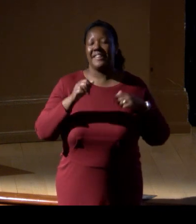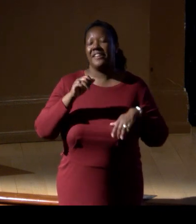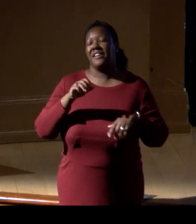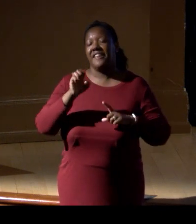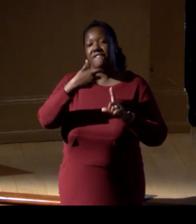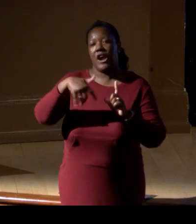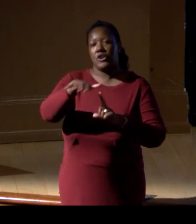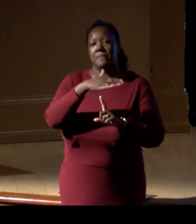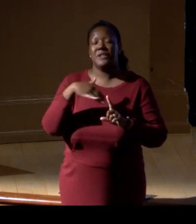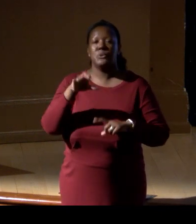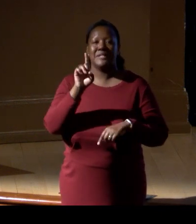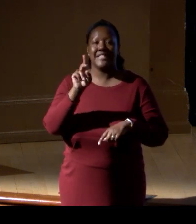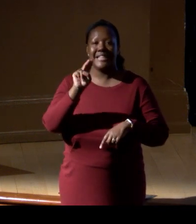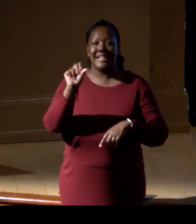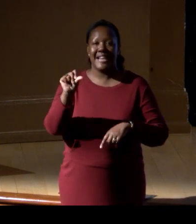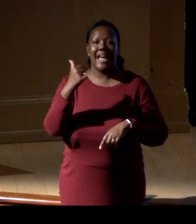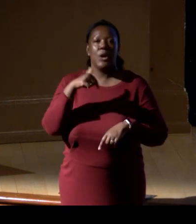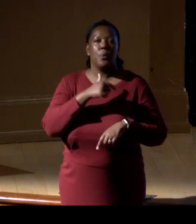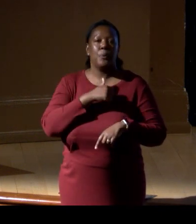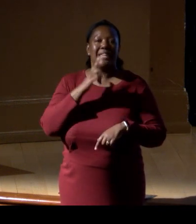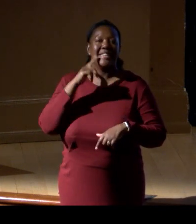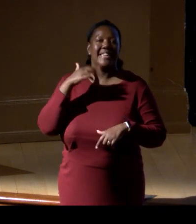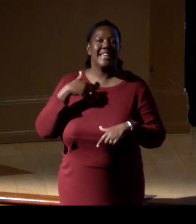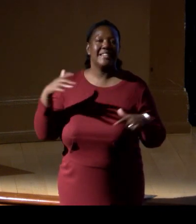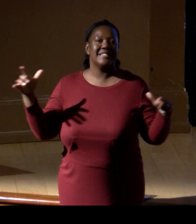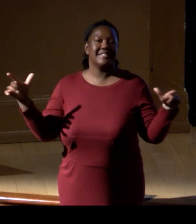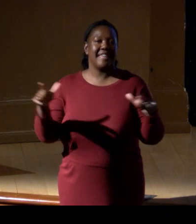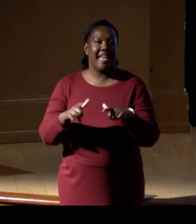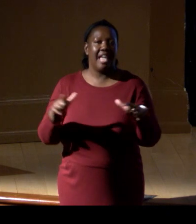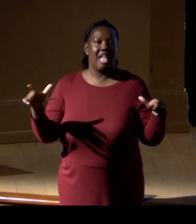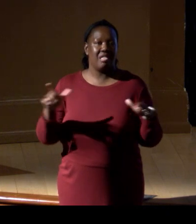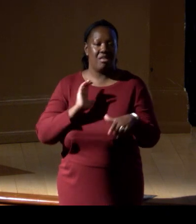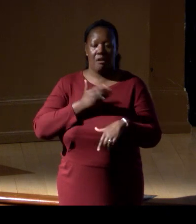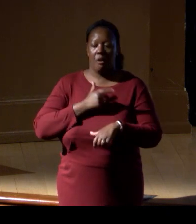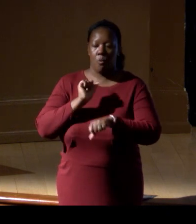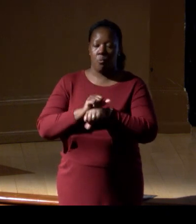We can really scale our work so fast.